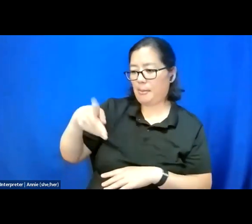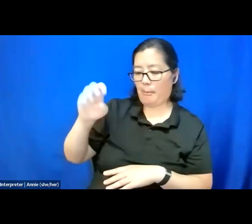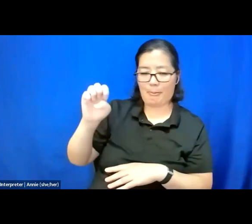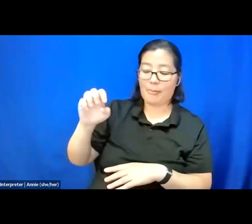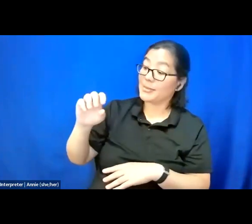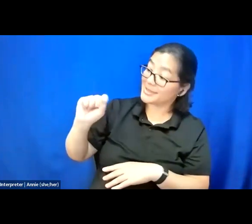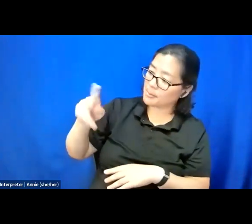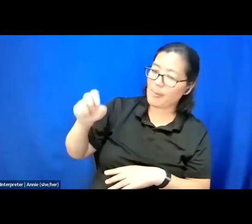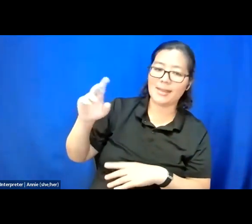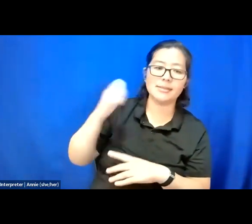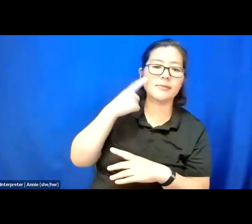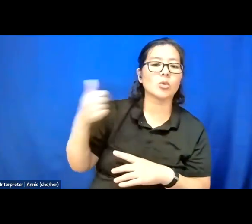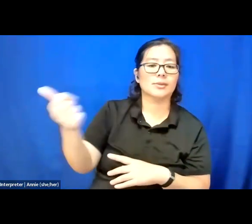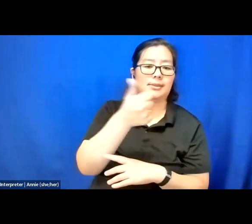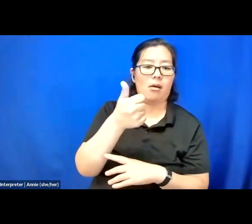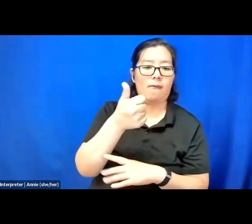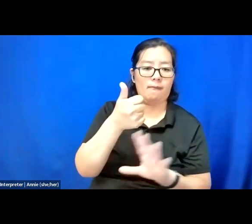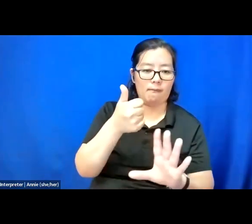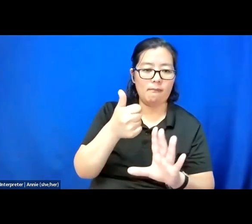Make sure you are building that rest out for yourself.